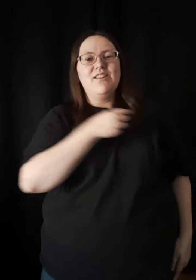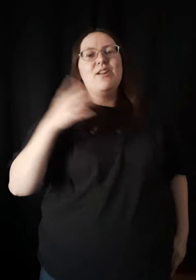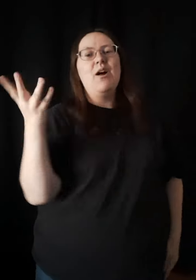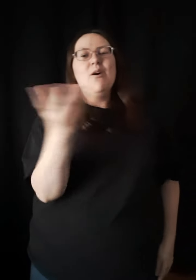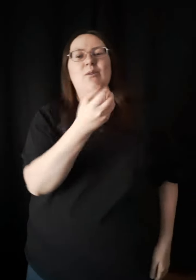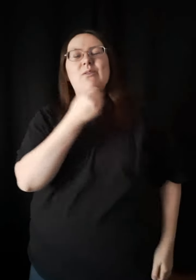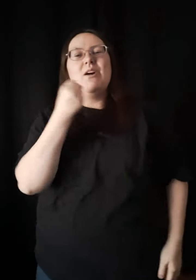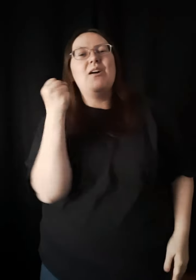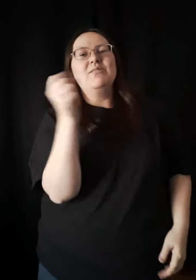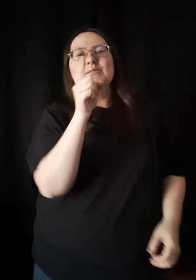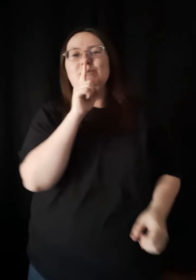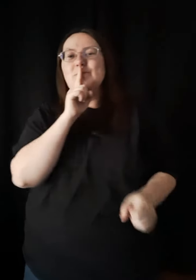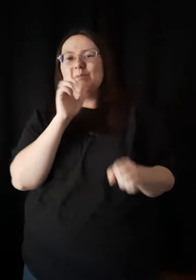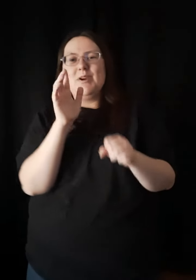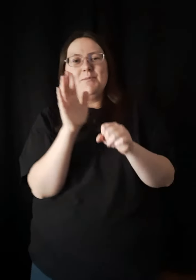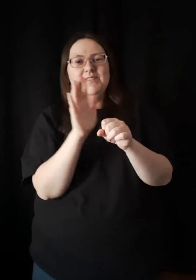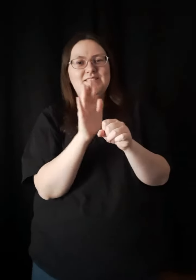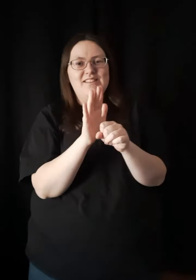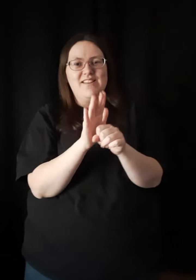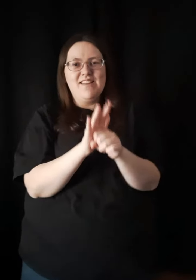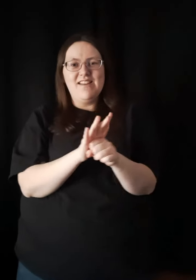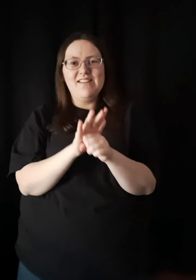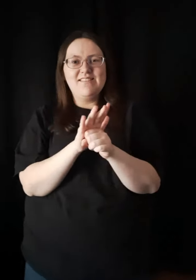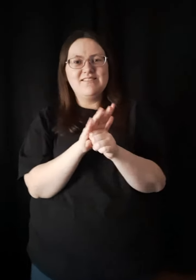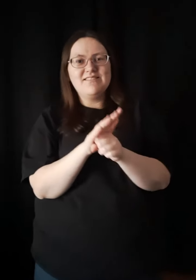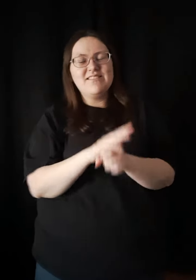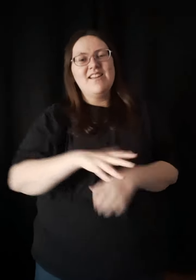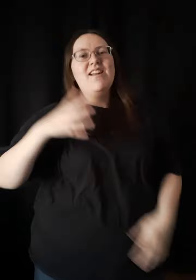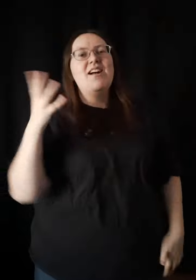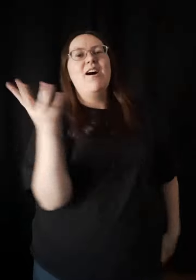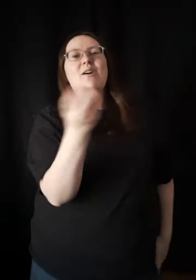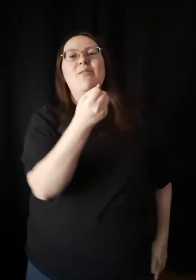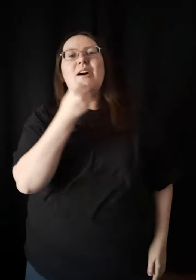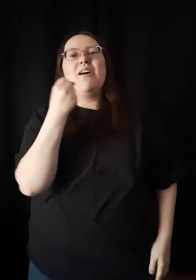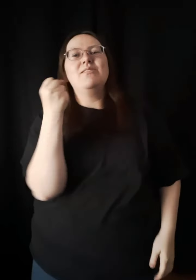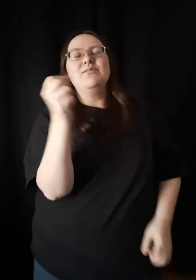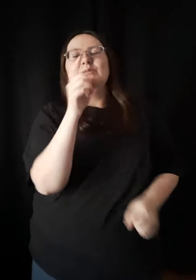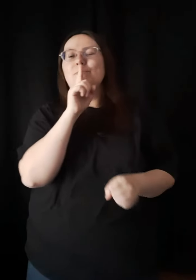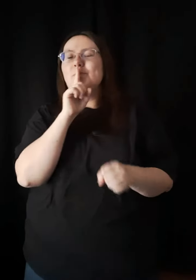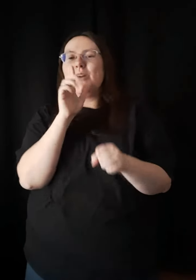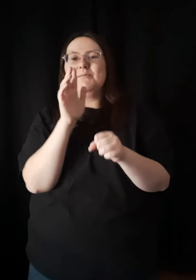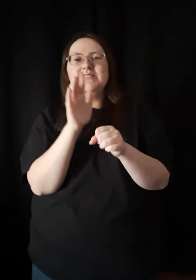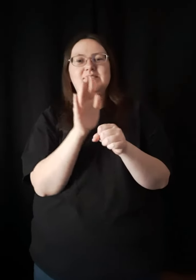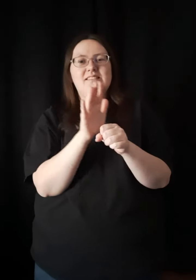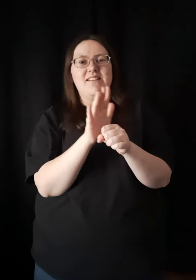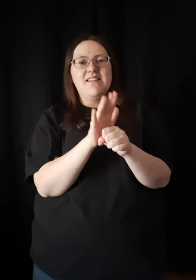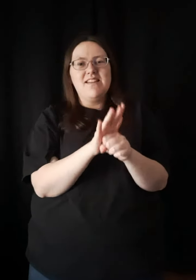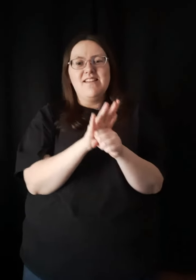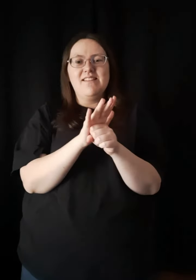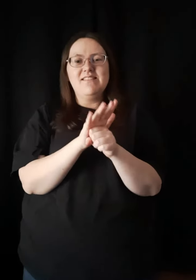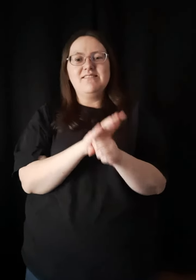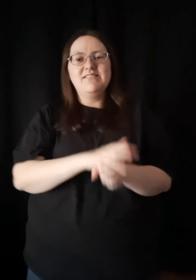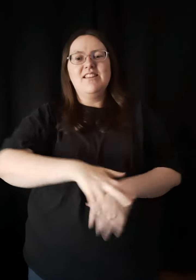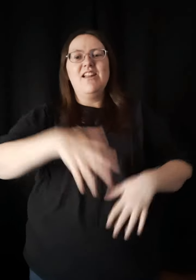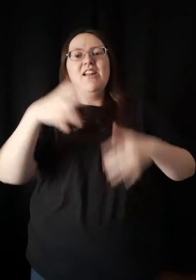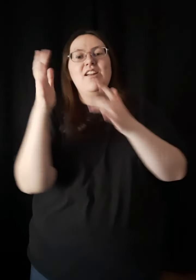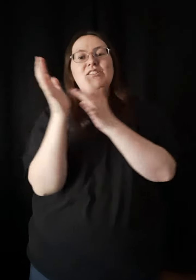Just hold on to the promises Hold on to the promises